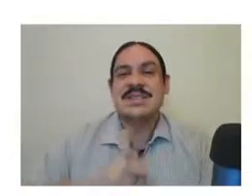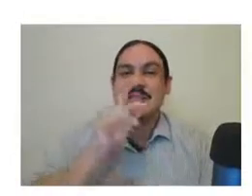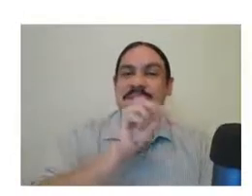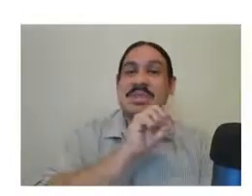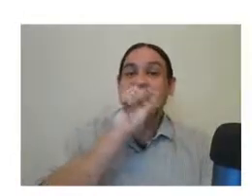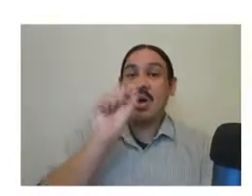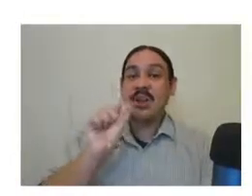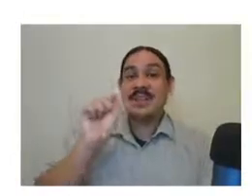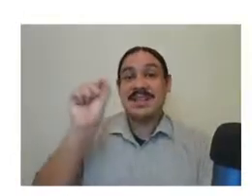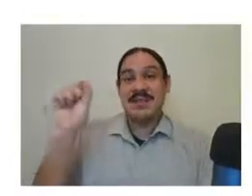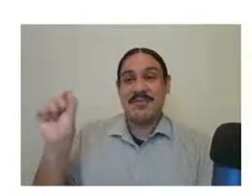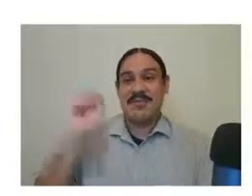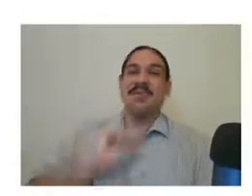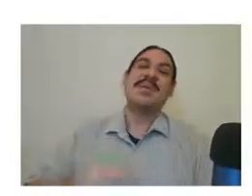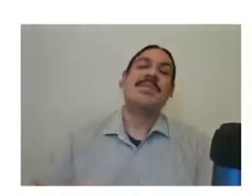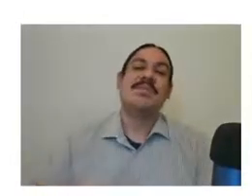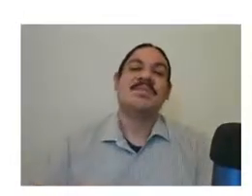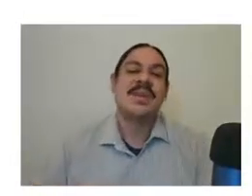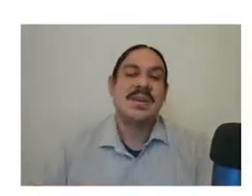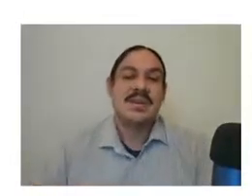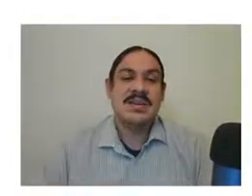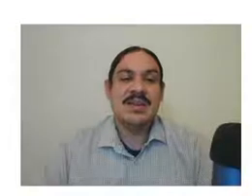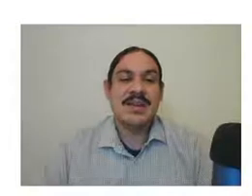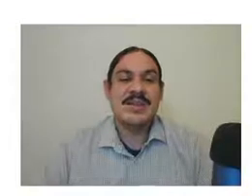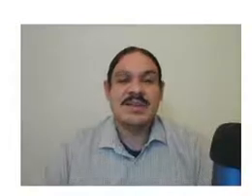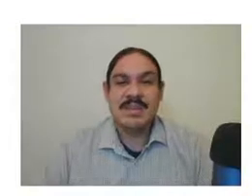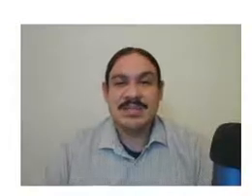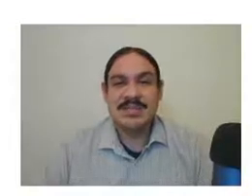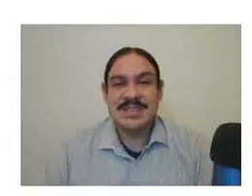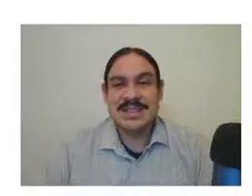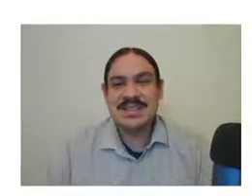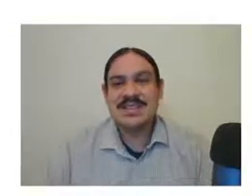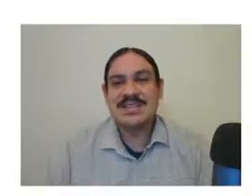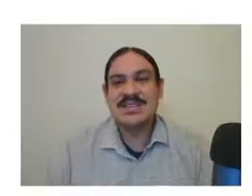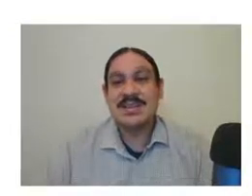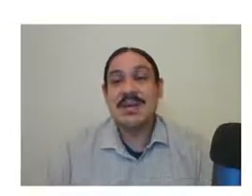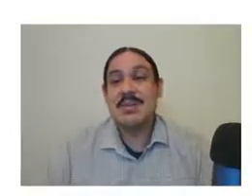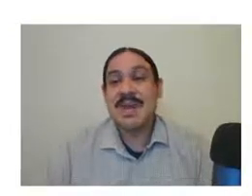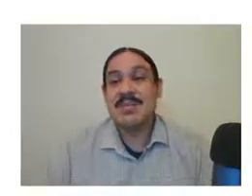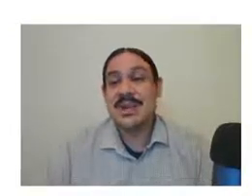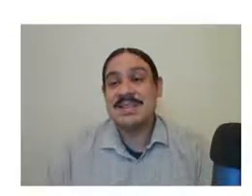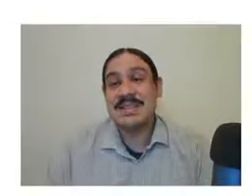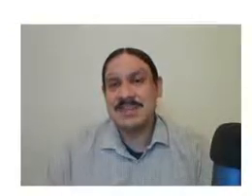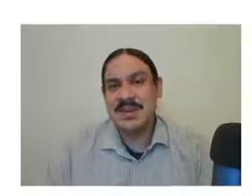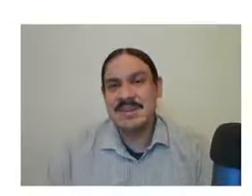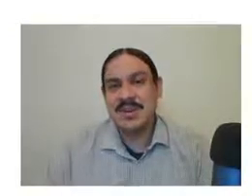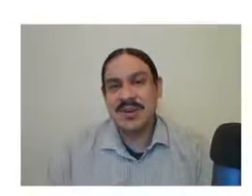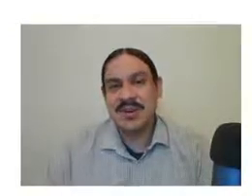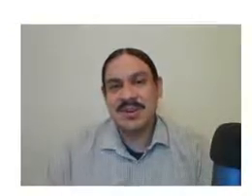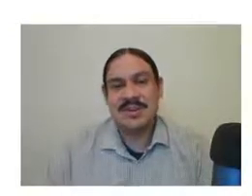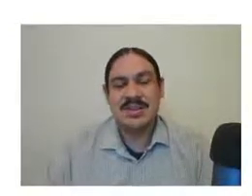subject object verb here we have an example of the sentence the young man